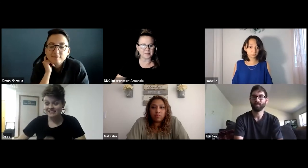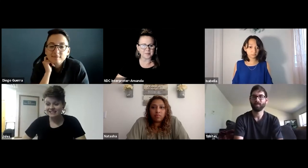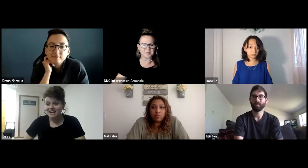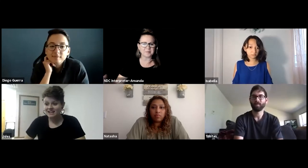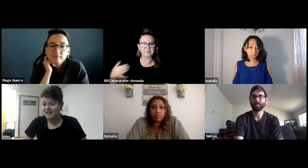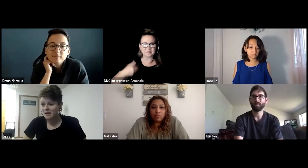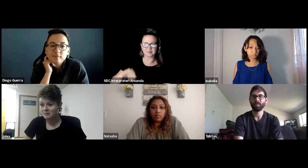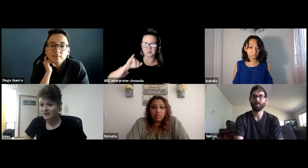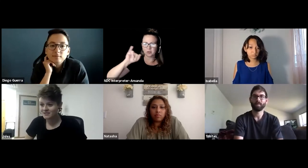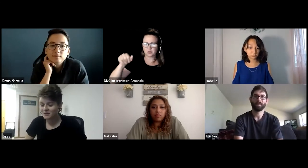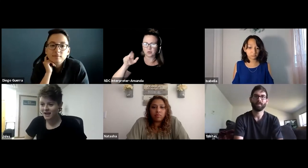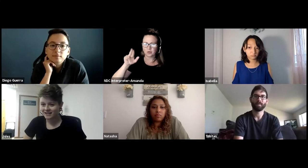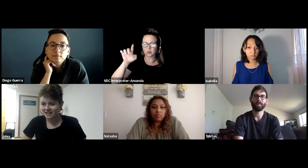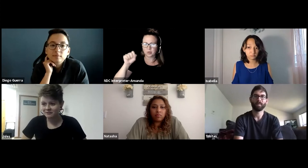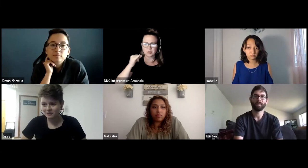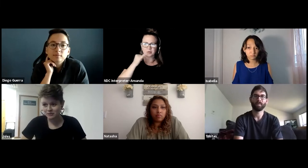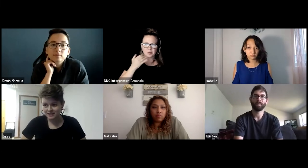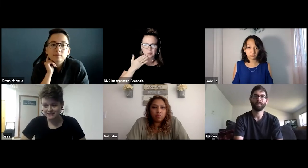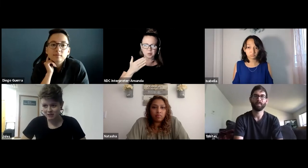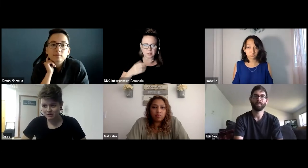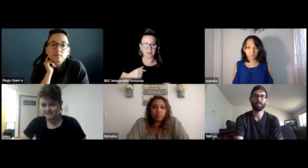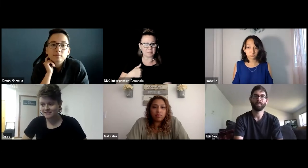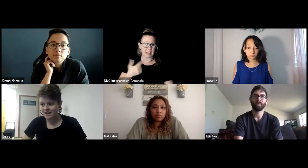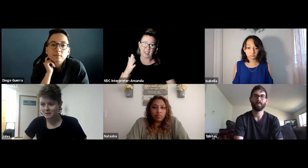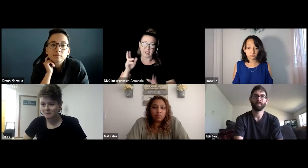Yeah. So I had kind of a unique experience.